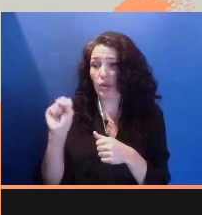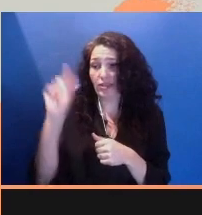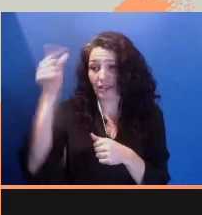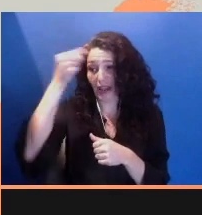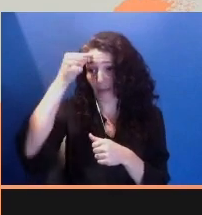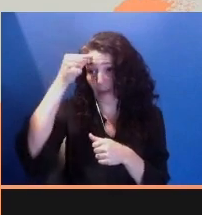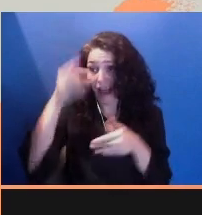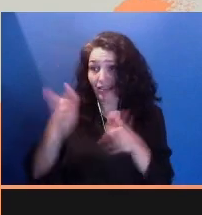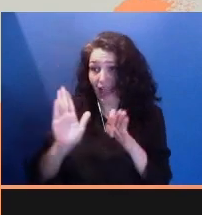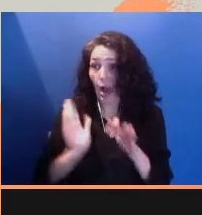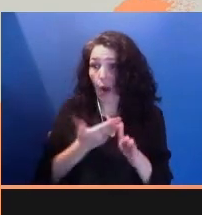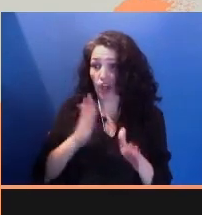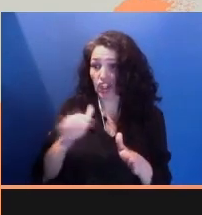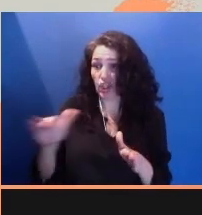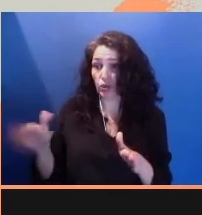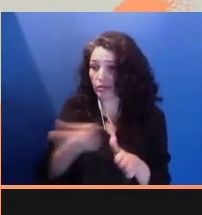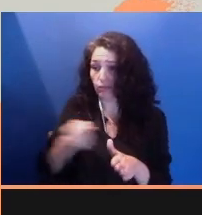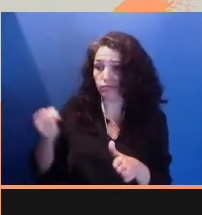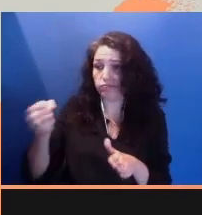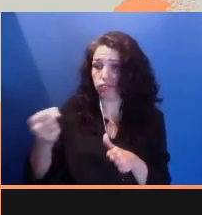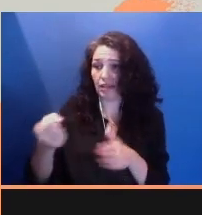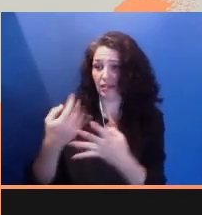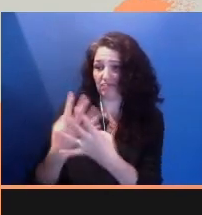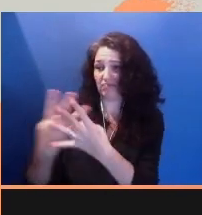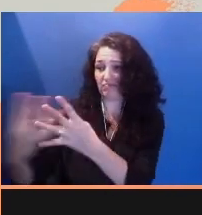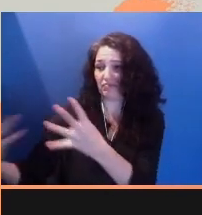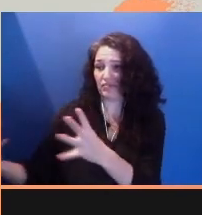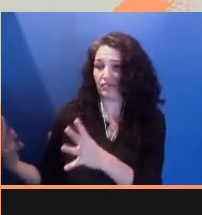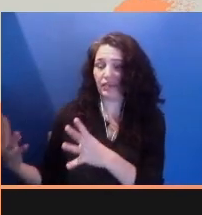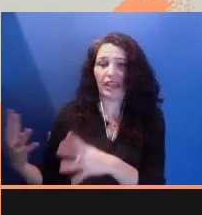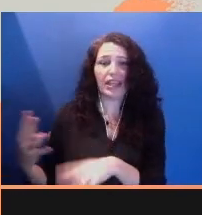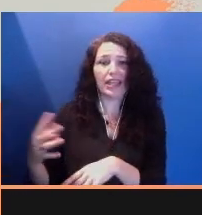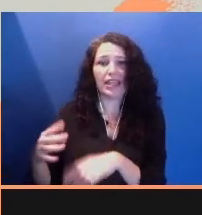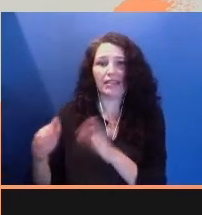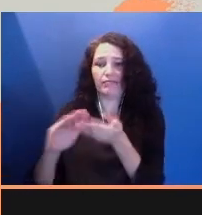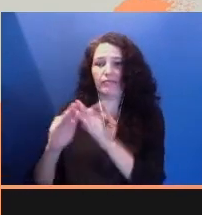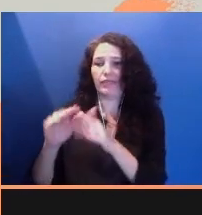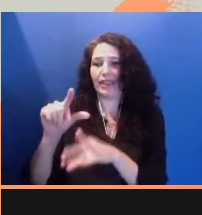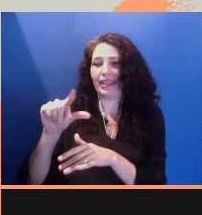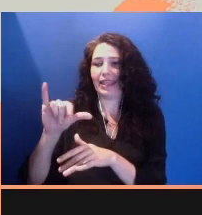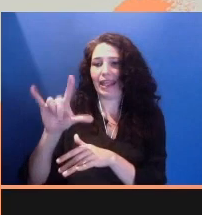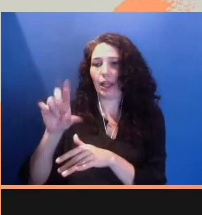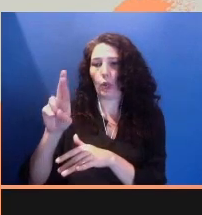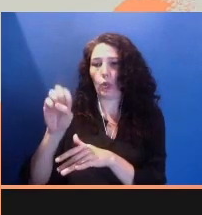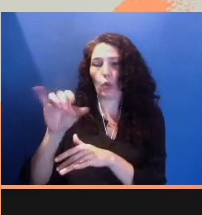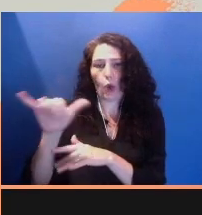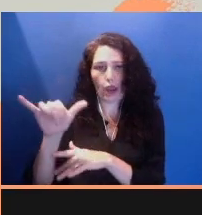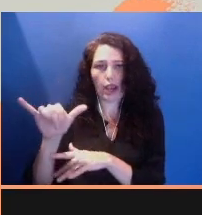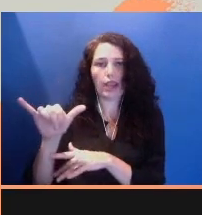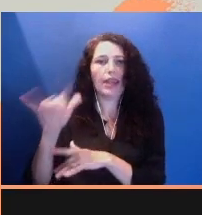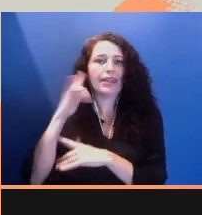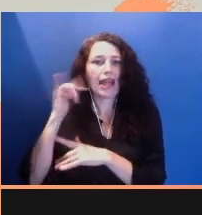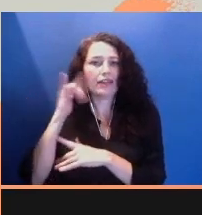In Orlando, Florida; in Gilroy, California; El Paso, Texas, and elsewhere, US Latinx